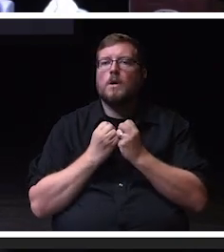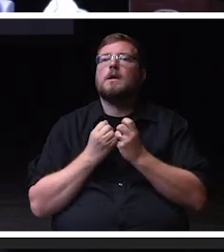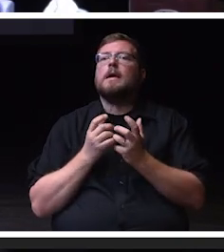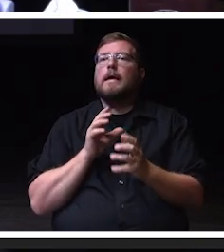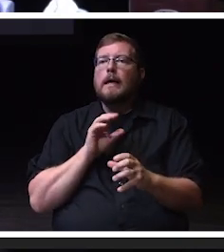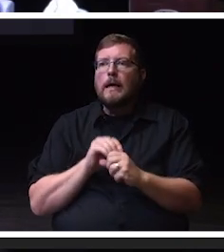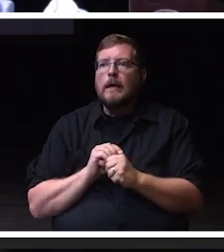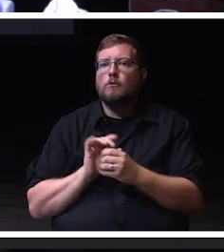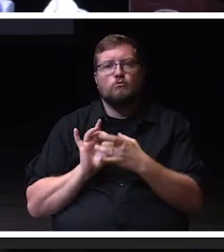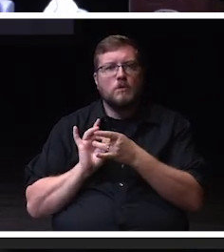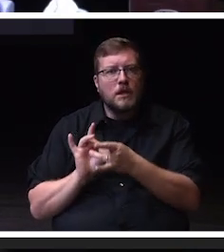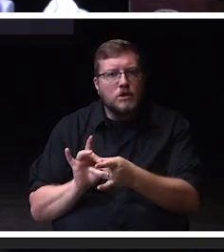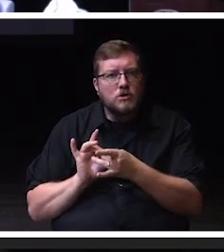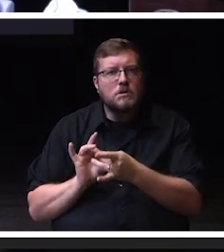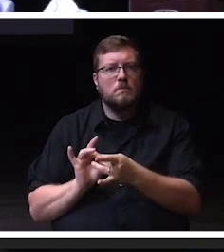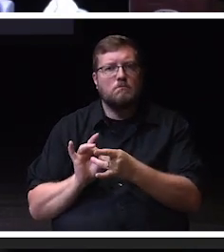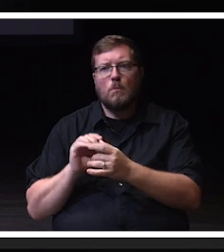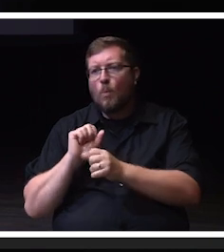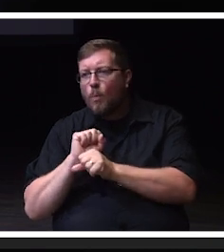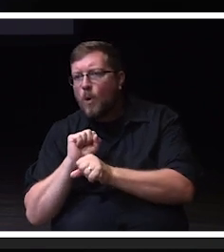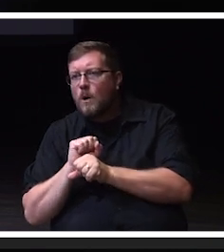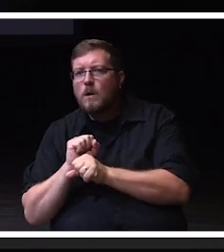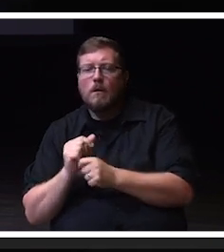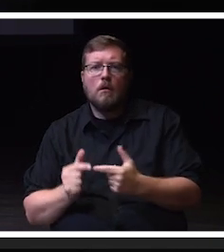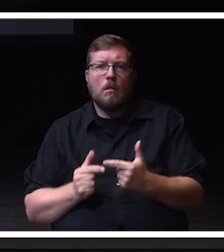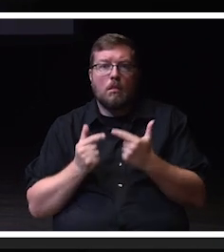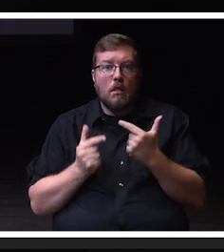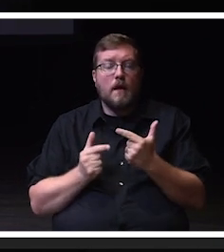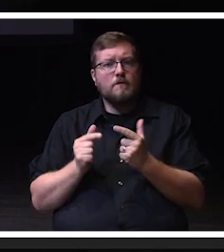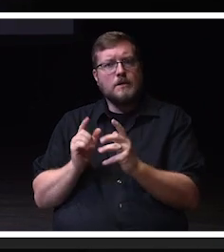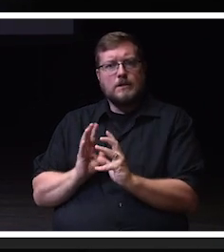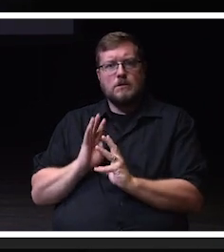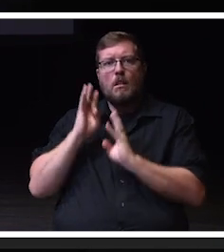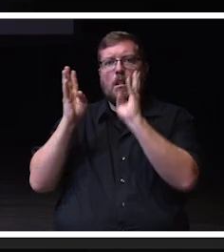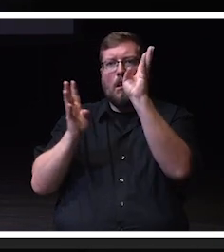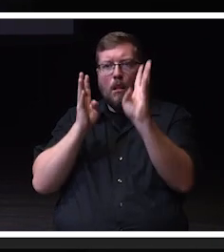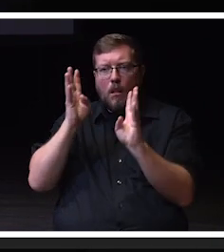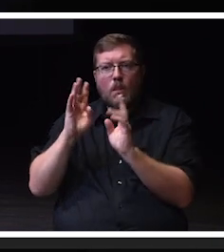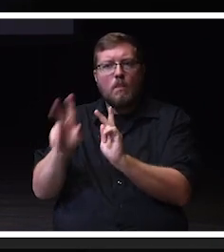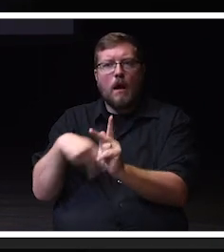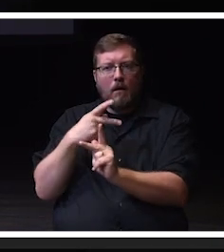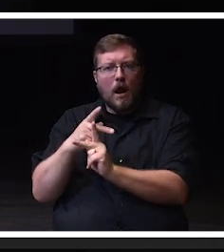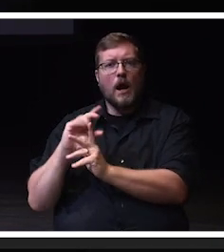Creating a culture where everyone matters began on UW-Whitewater campus in 2022,